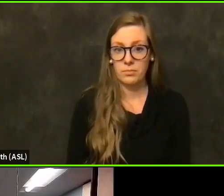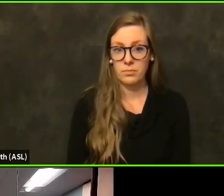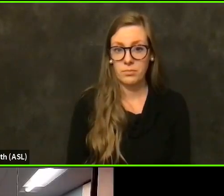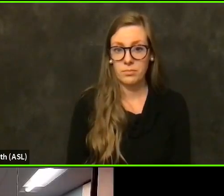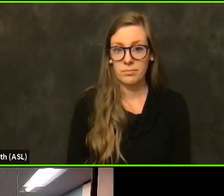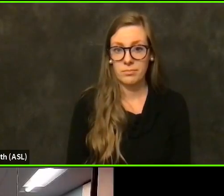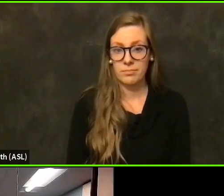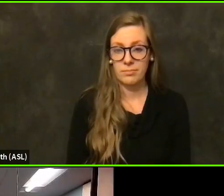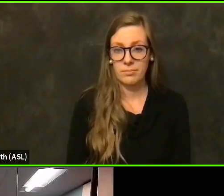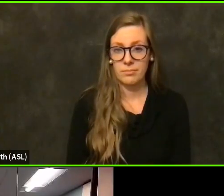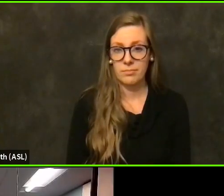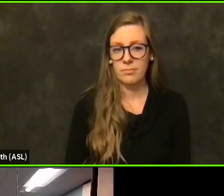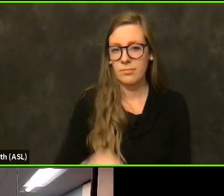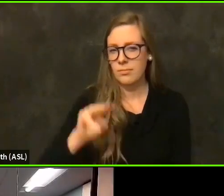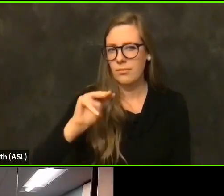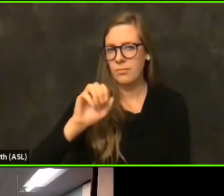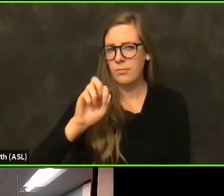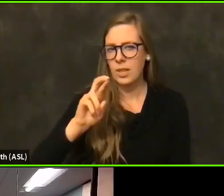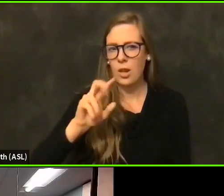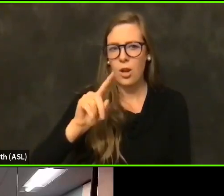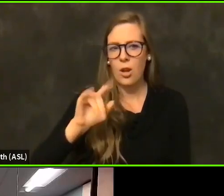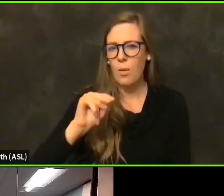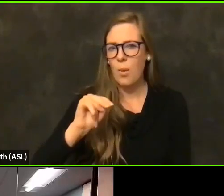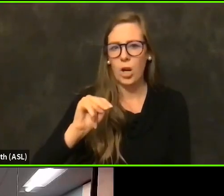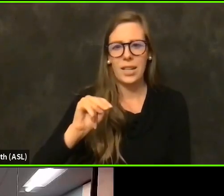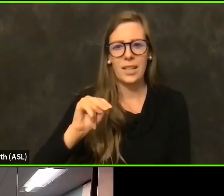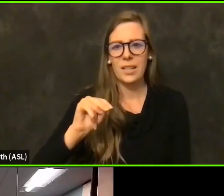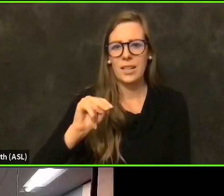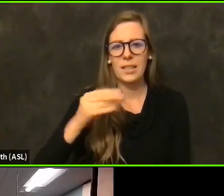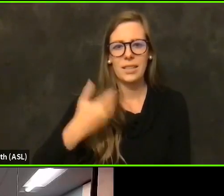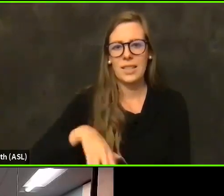Martin, I don't know, this can pass off I don't know if a memorial is on right now,